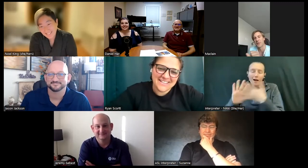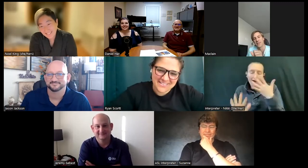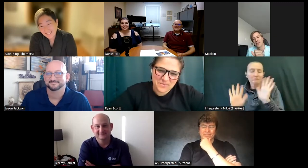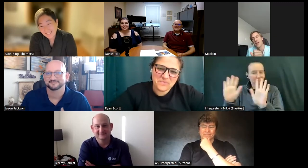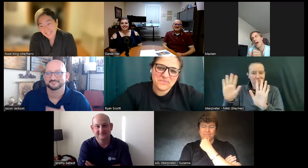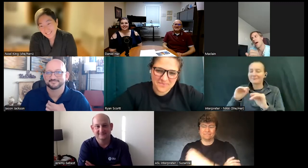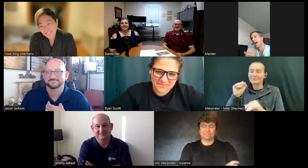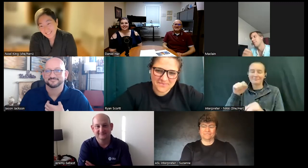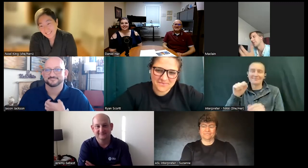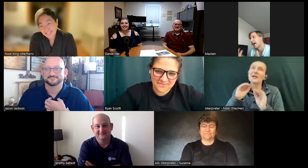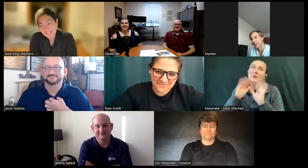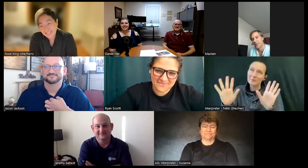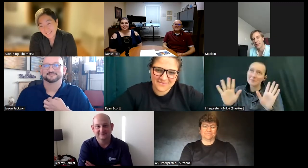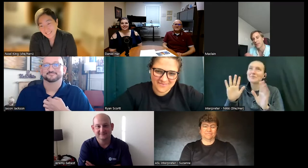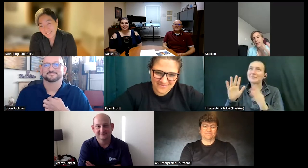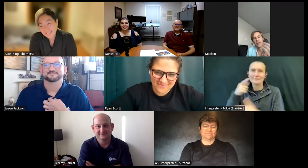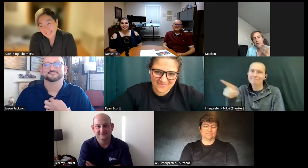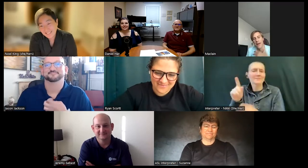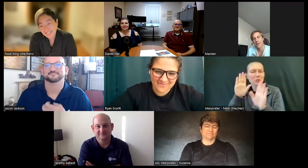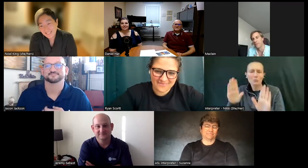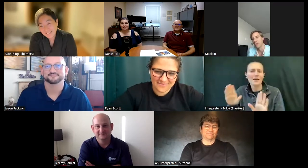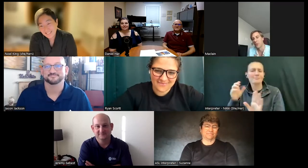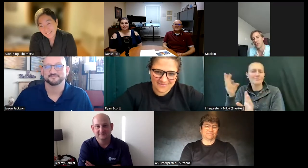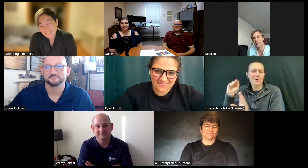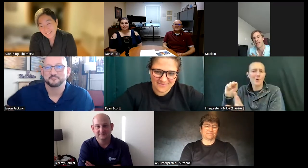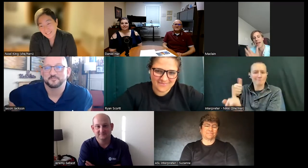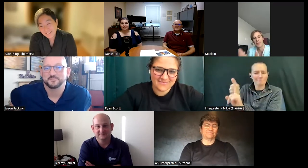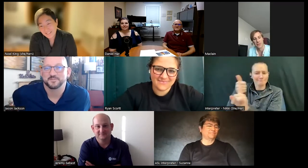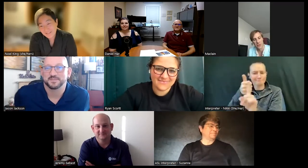no reason um obviously a lot of the person I am is